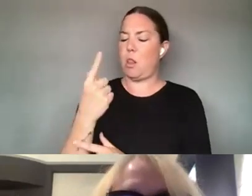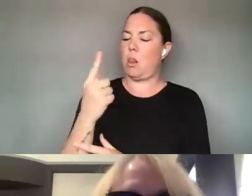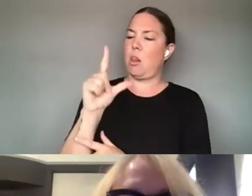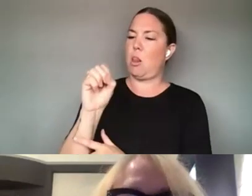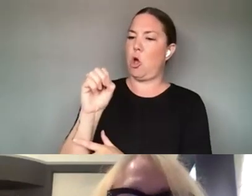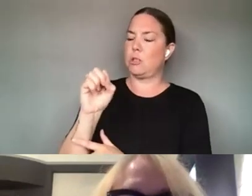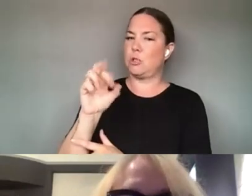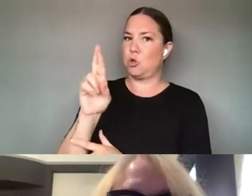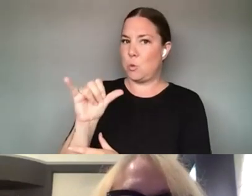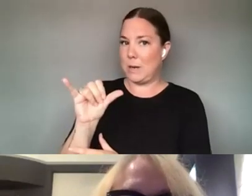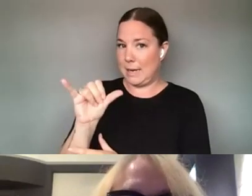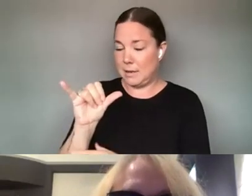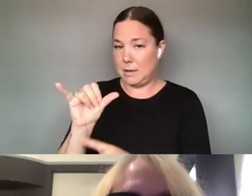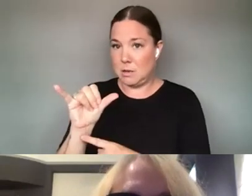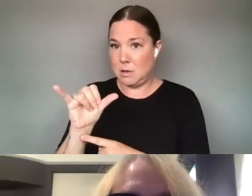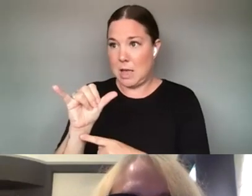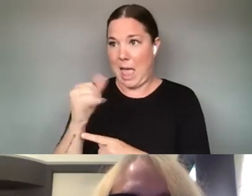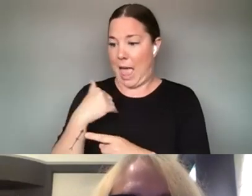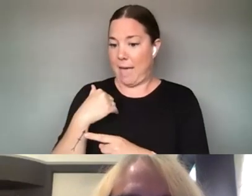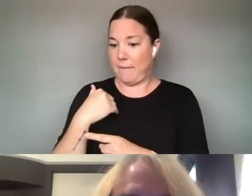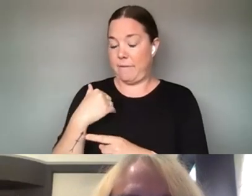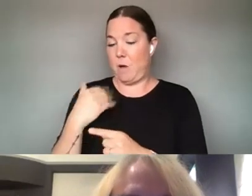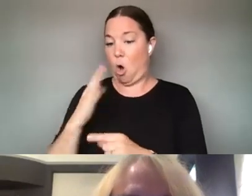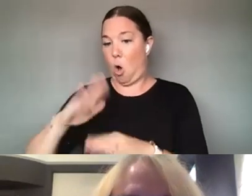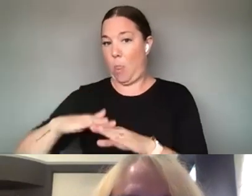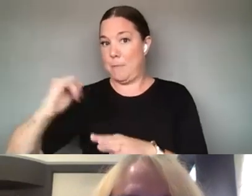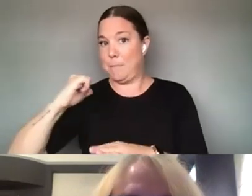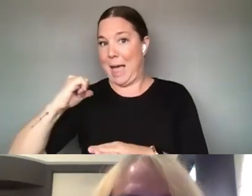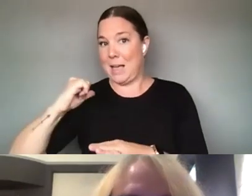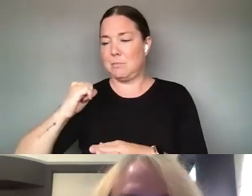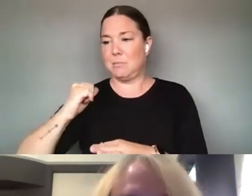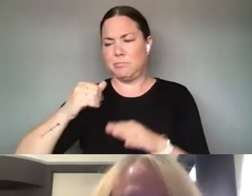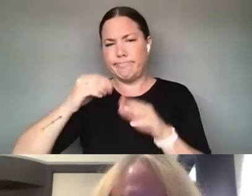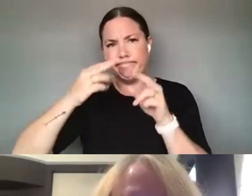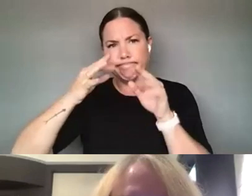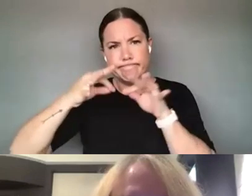HAND SIMPLE TERMS BUT TERMS THAT ARE JUST LIKE YOU GET TO A POINT WHERE IT'S LIKE WHAT'S THE MEANING